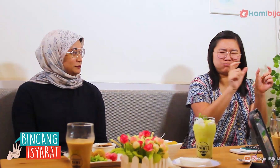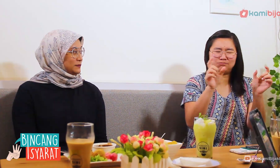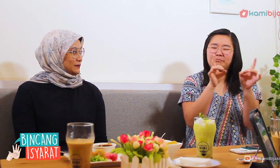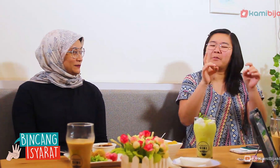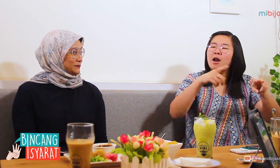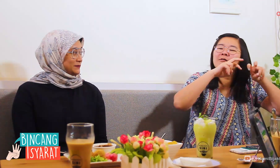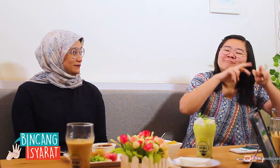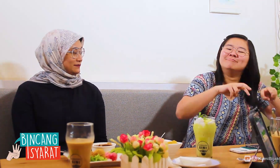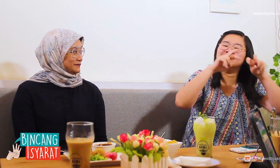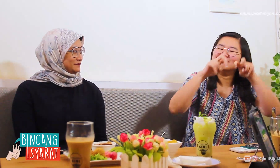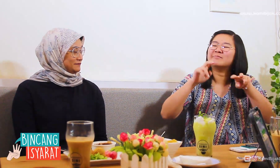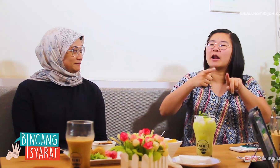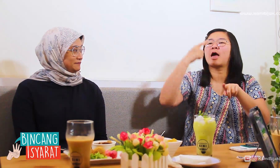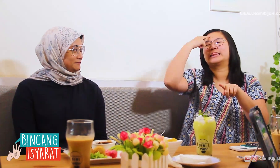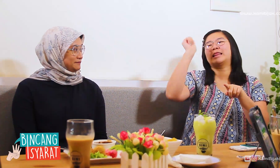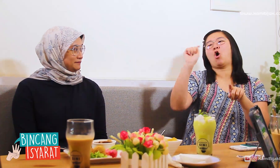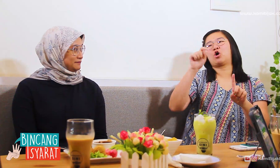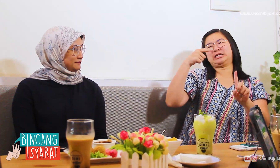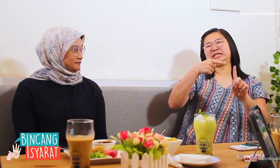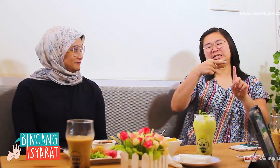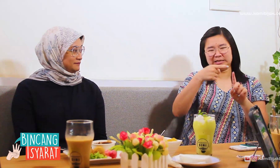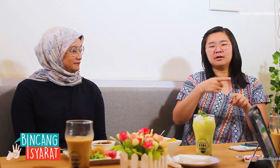Examining the differences in structure, there is a theory.